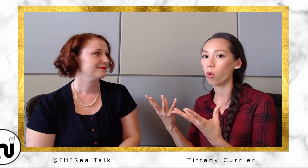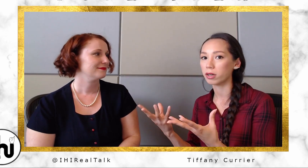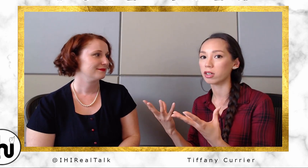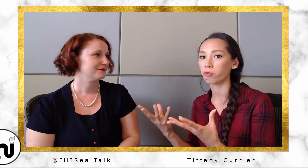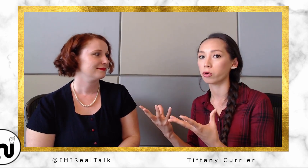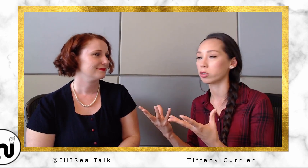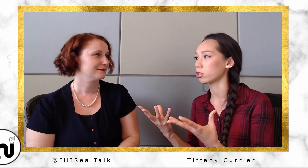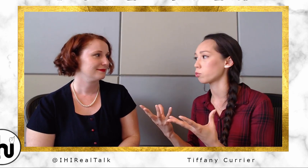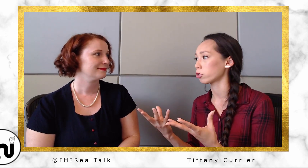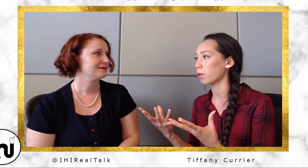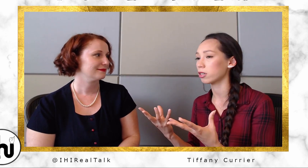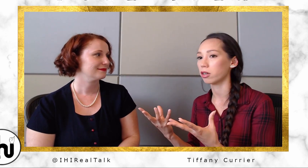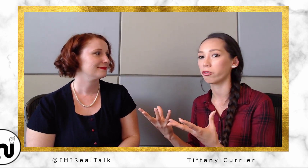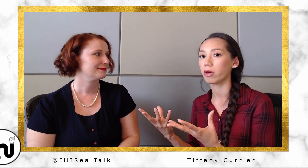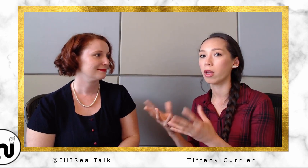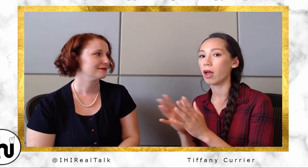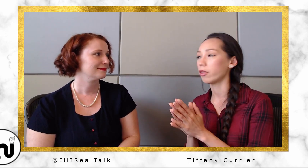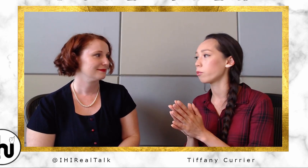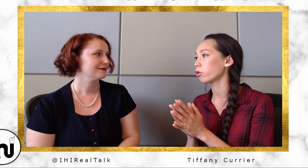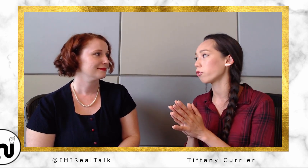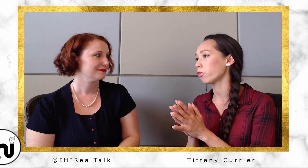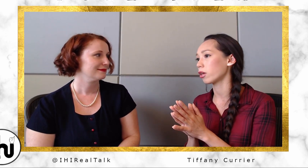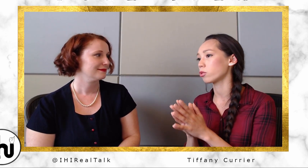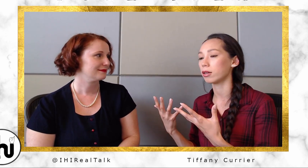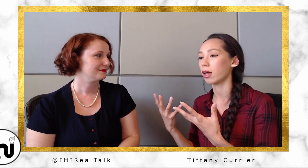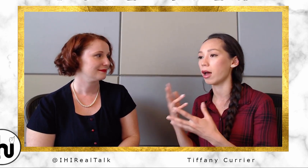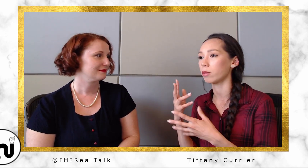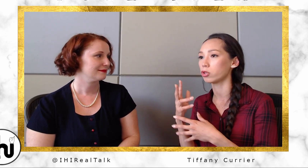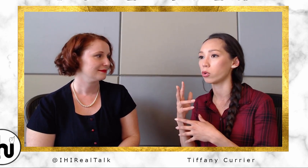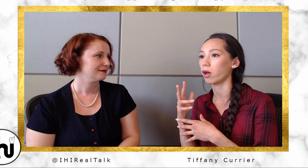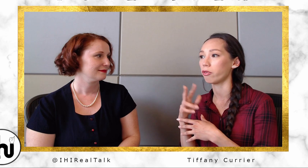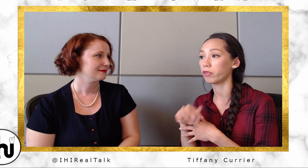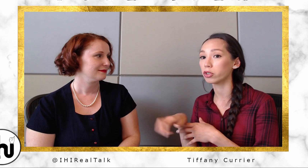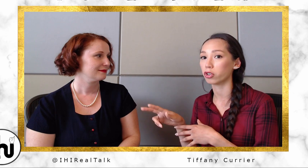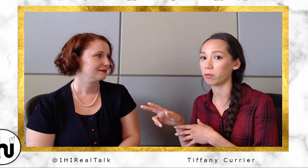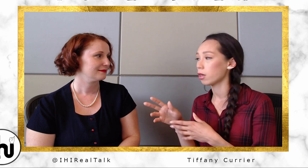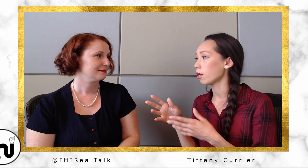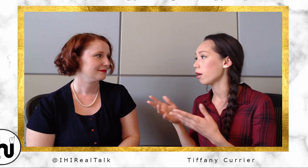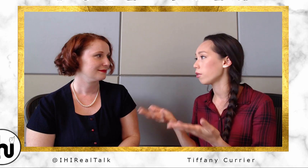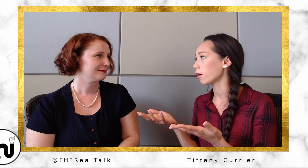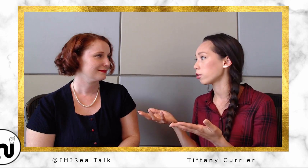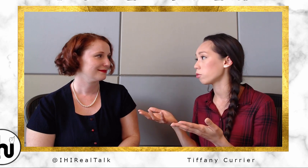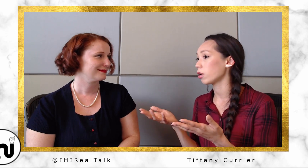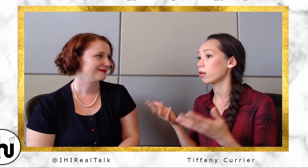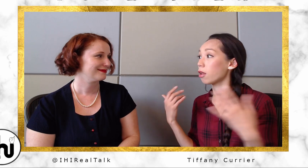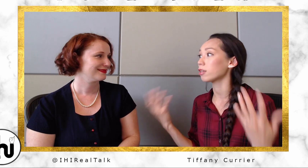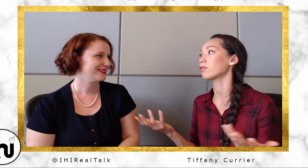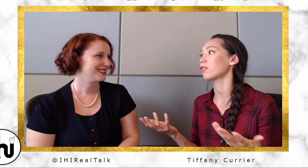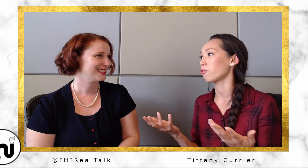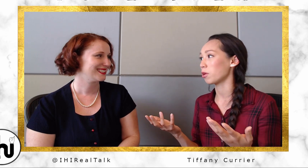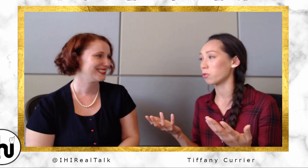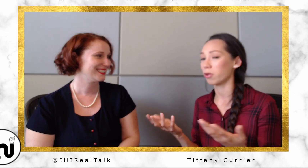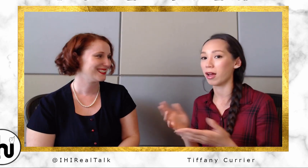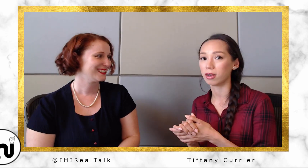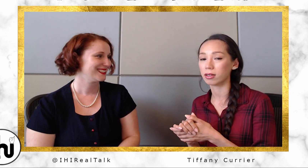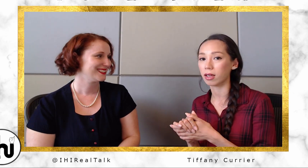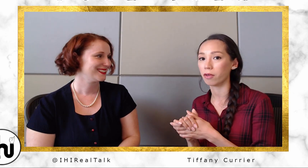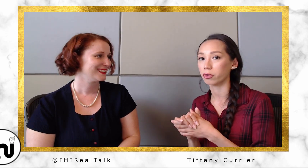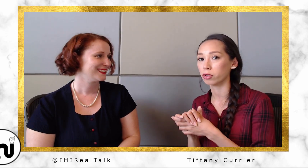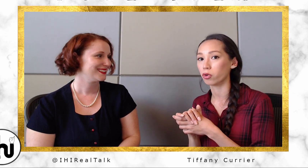Deaf person's perspective. And the beautiful thing is, we've had them do a field trip, and they got to meet lots of Deaf people at California School for the